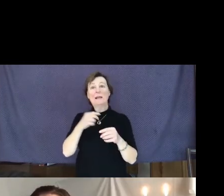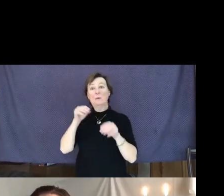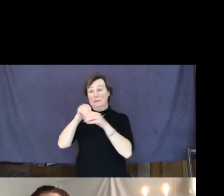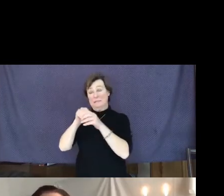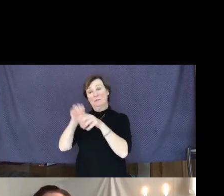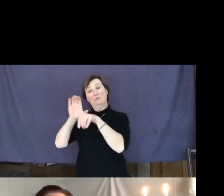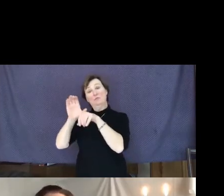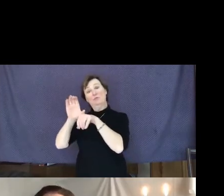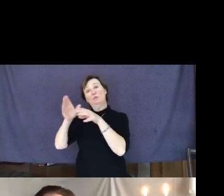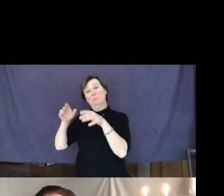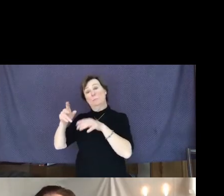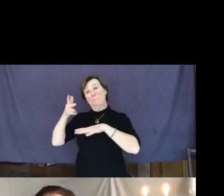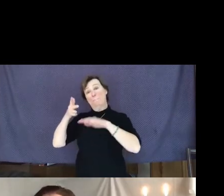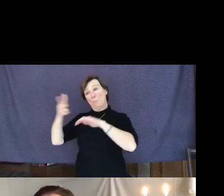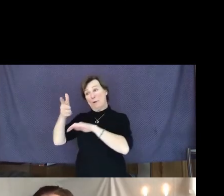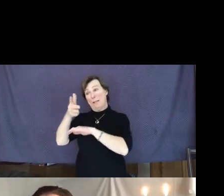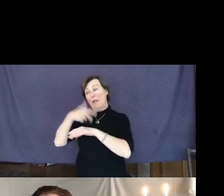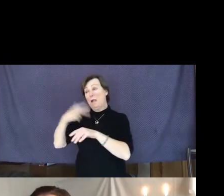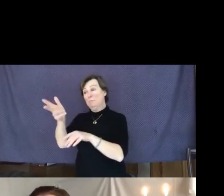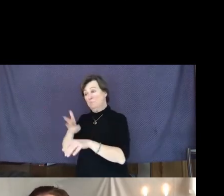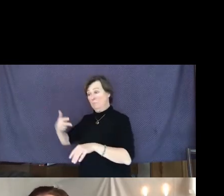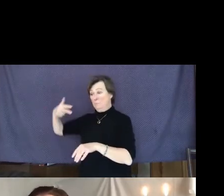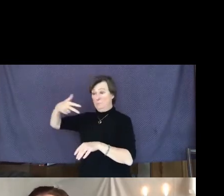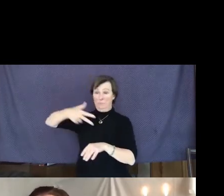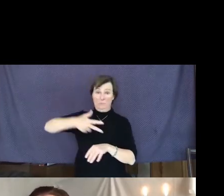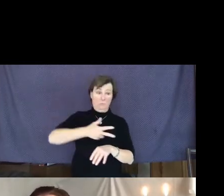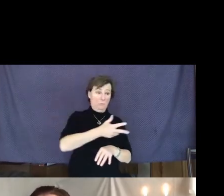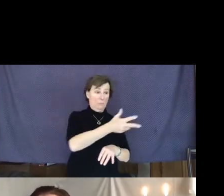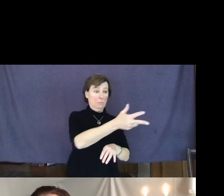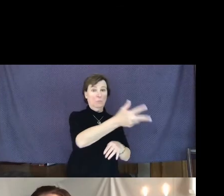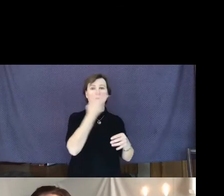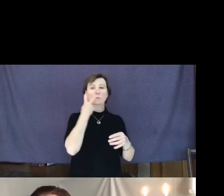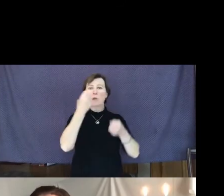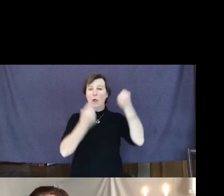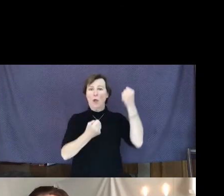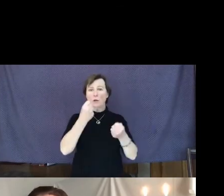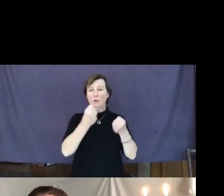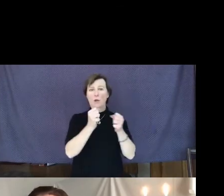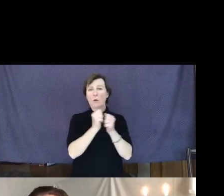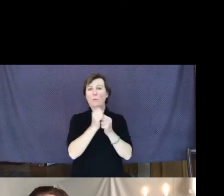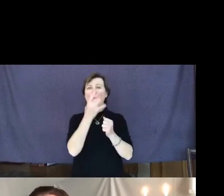and I saw a car pulled alongside Cordon Road with their lights on.